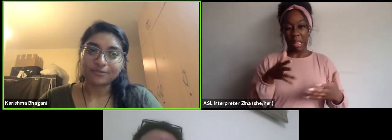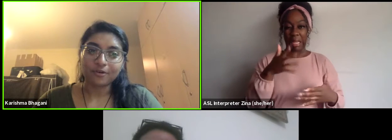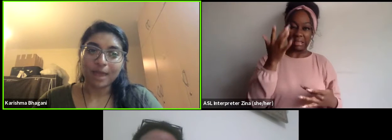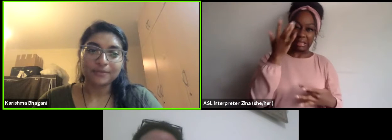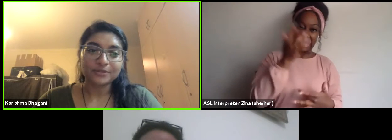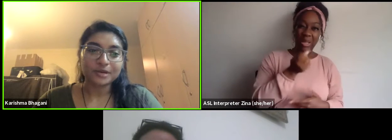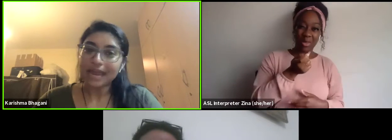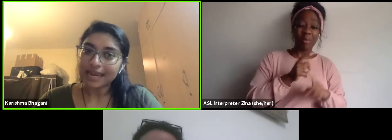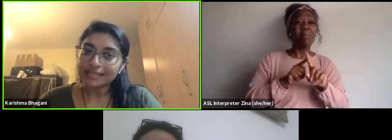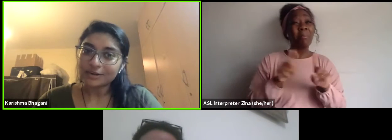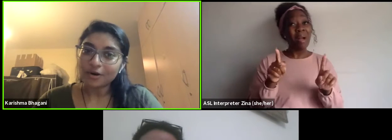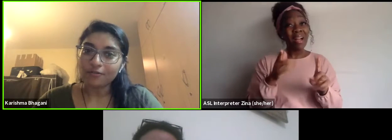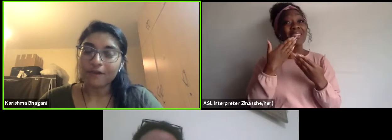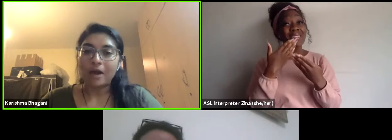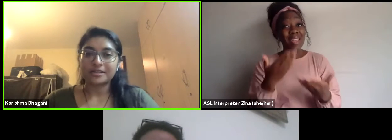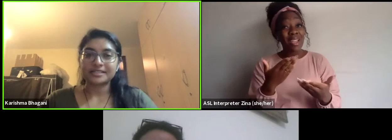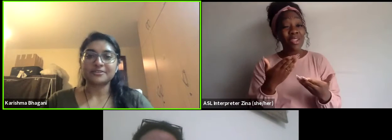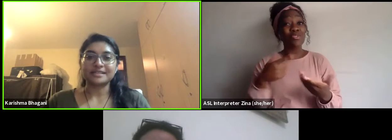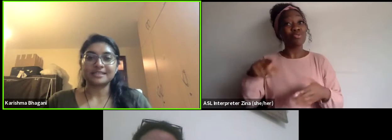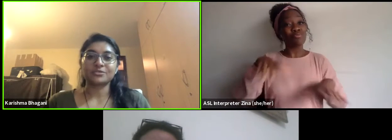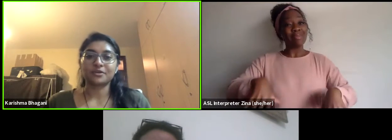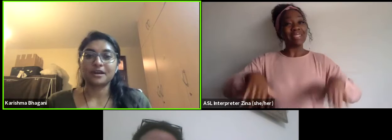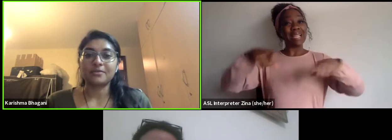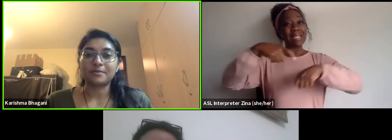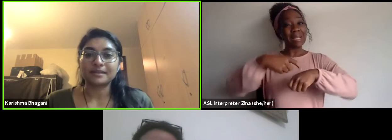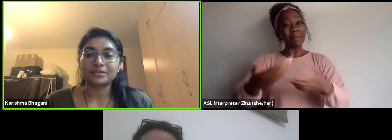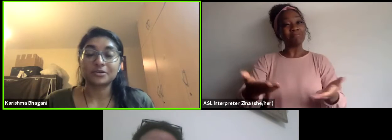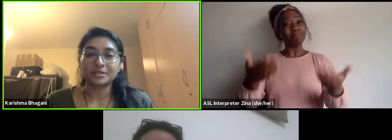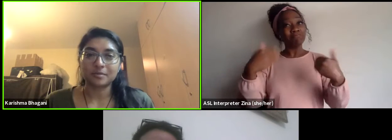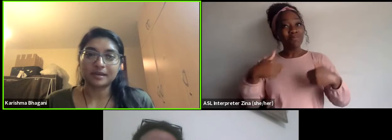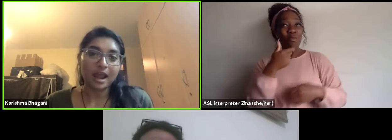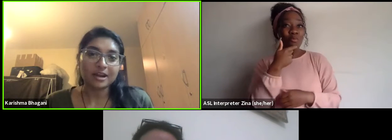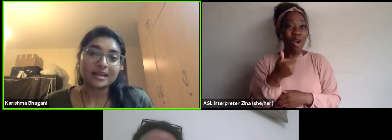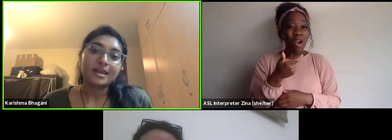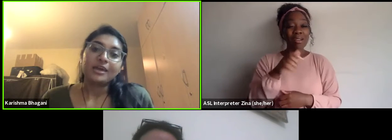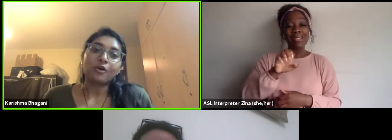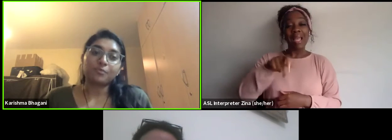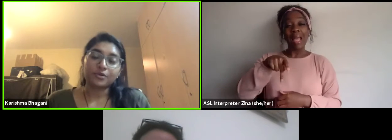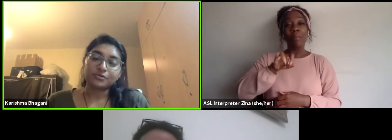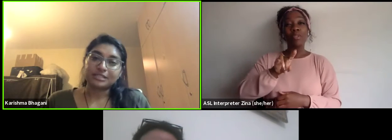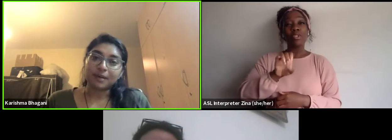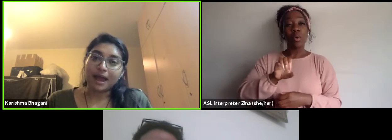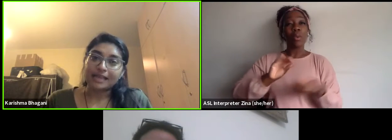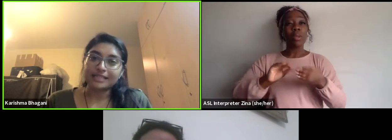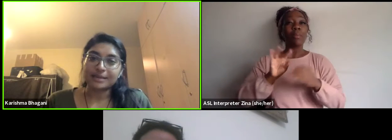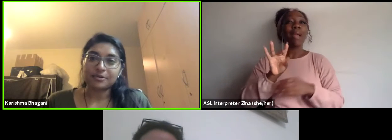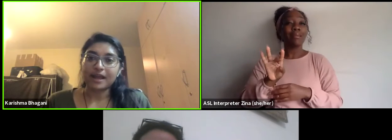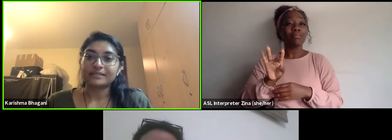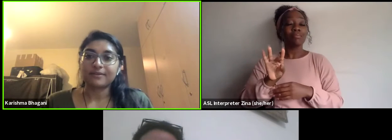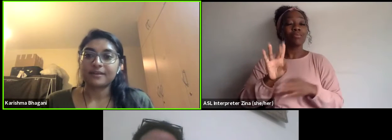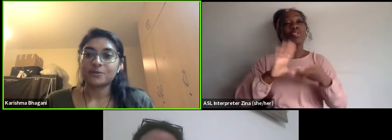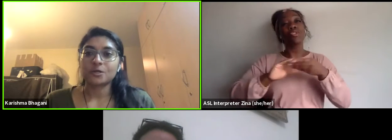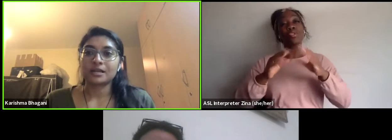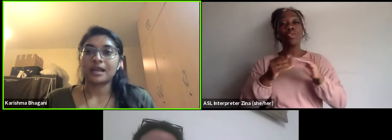for episode eight of our series, The Stories Women Carry co-produced by the Tebere Arts Foundation